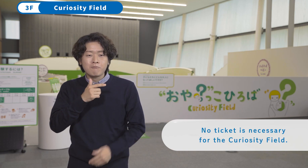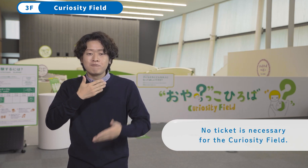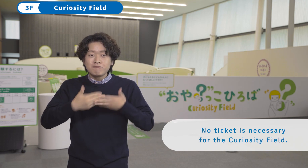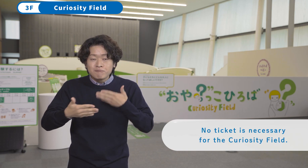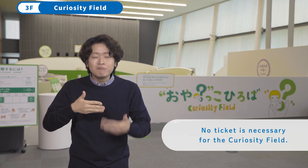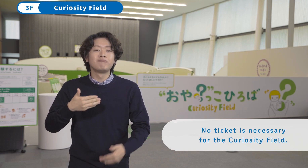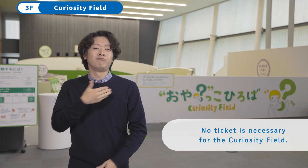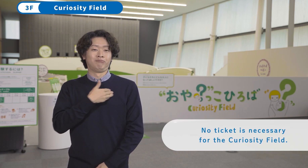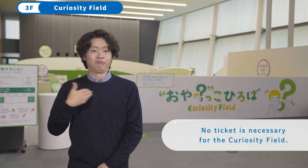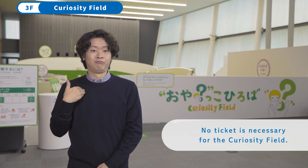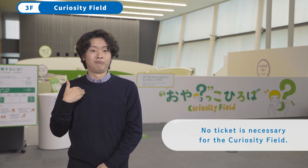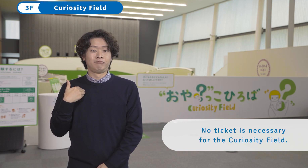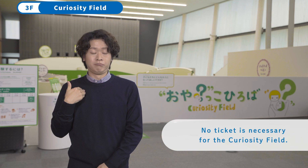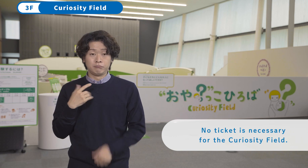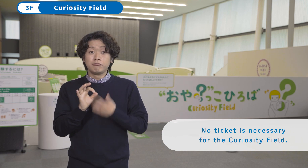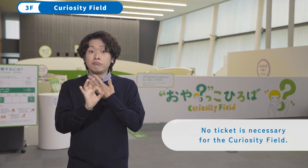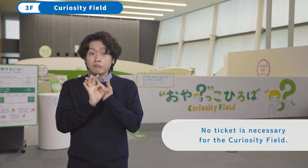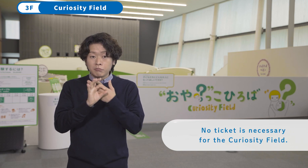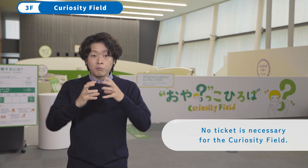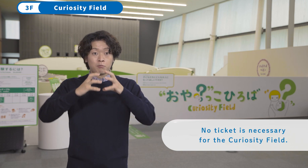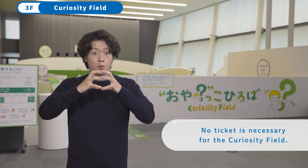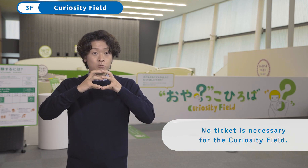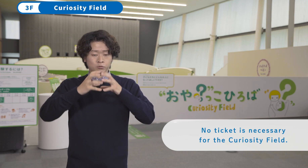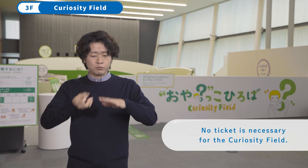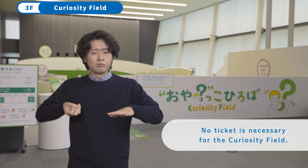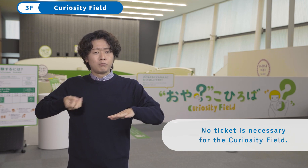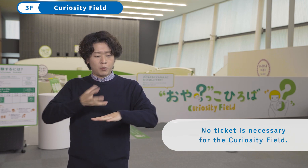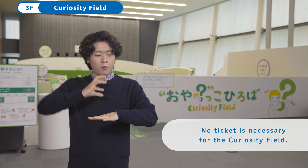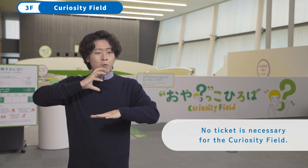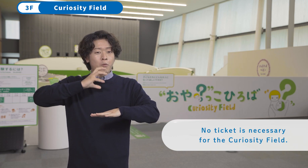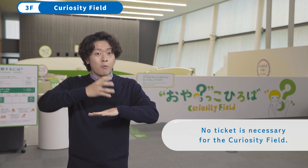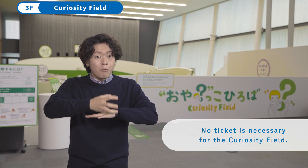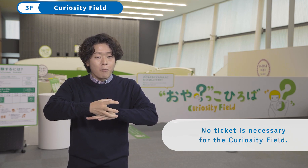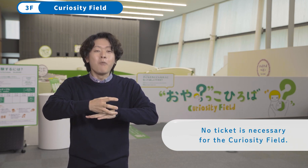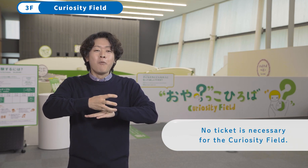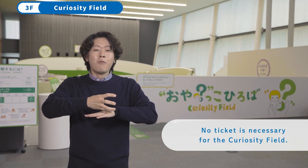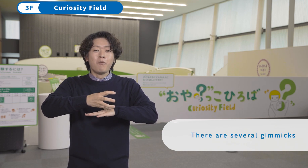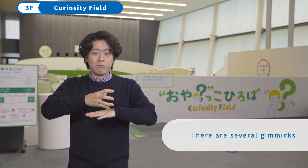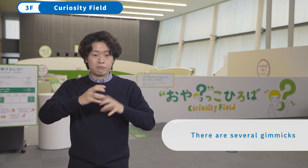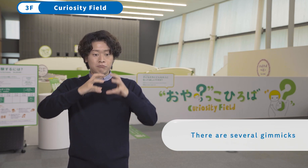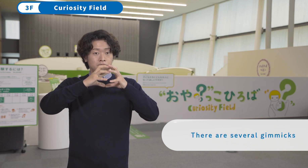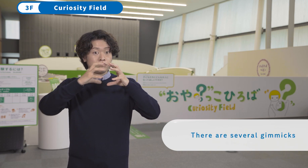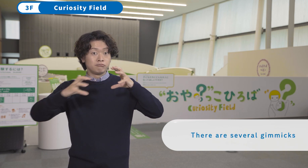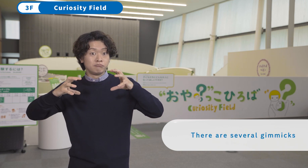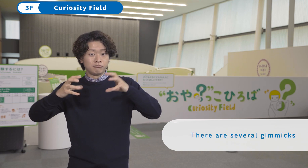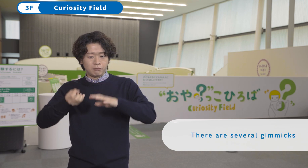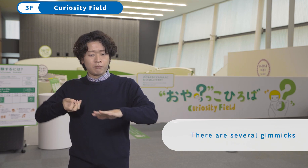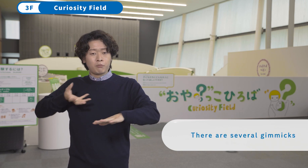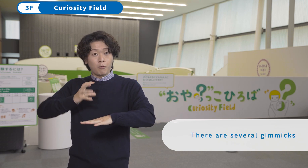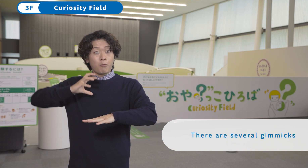No ticket is necessary for the Curiosity Field. You find several gimmicks